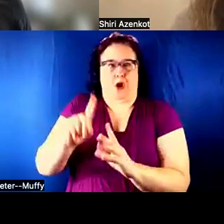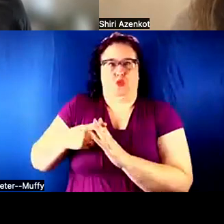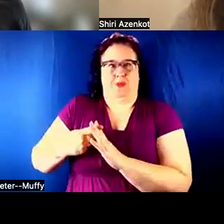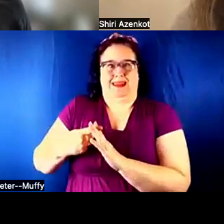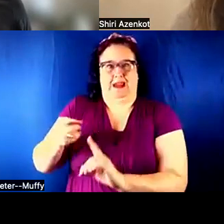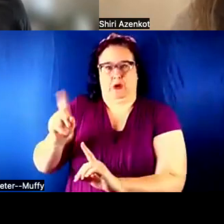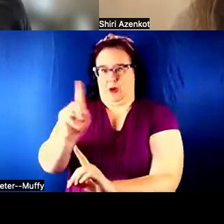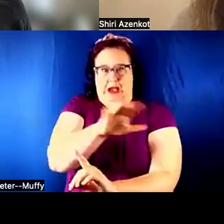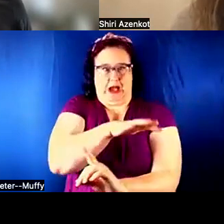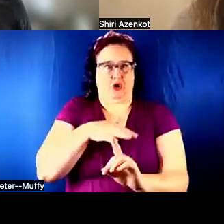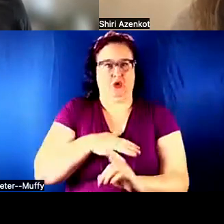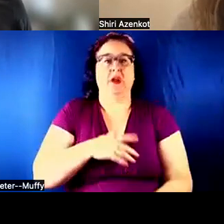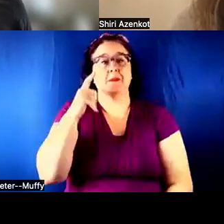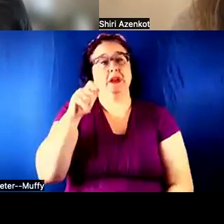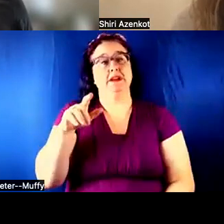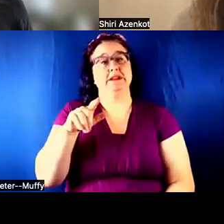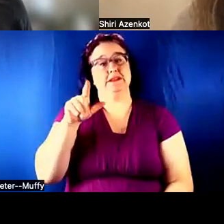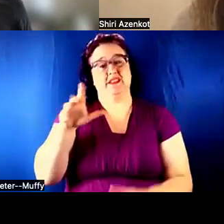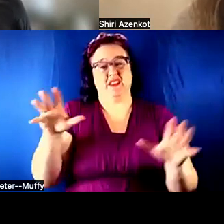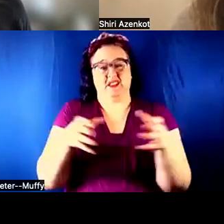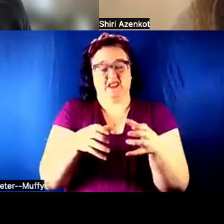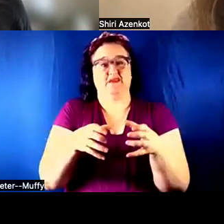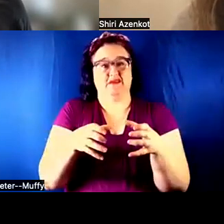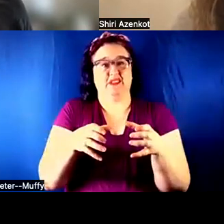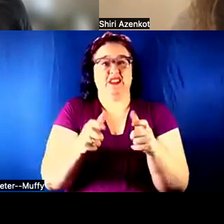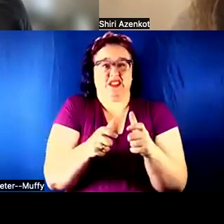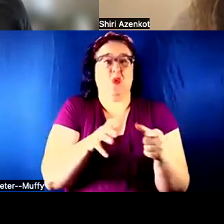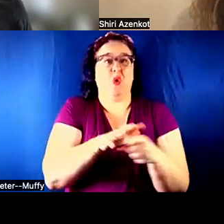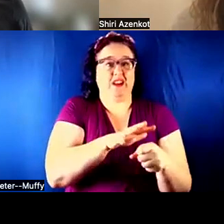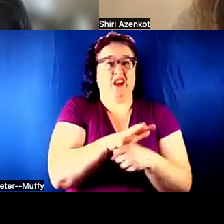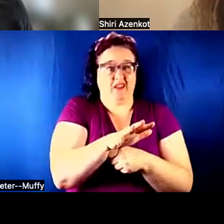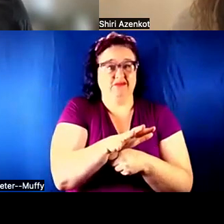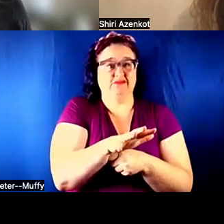IS SMALL ENOUGH AS IT IS. THOSE WHO ARE ON ACCESSIBILITY SPECIFICALLY, IT WAS DIFFICULT